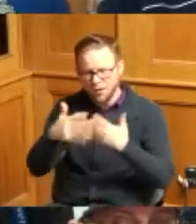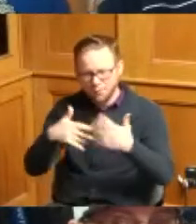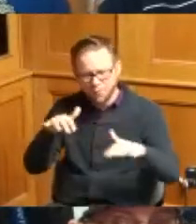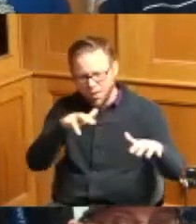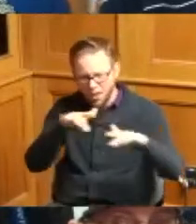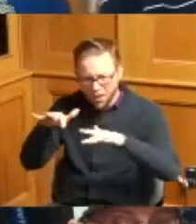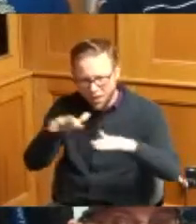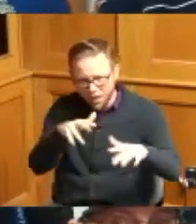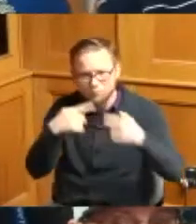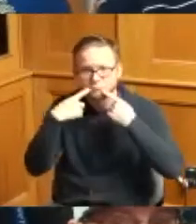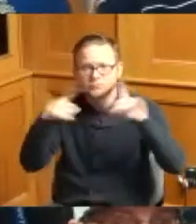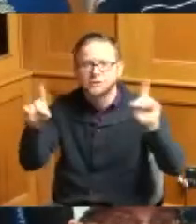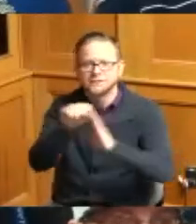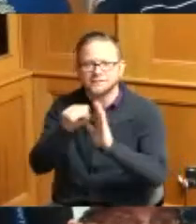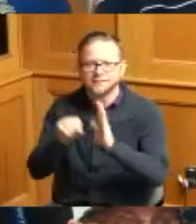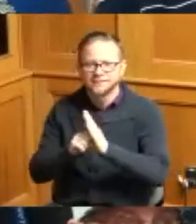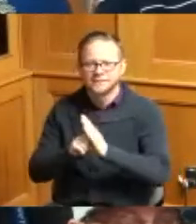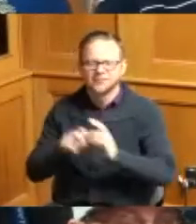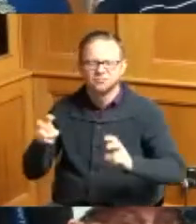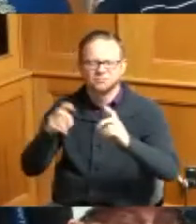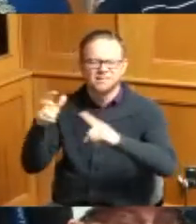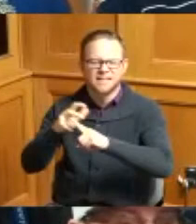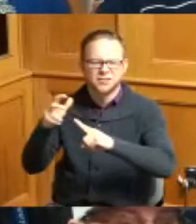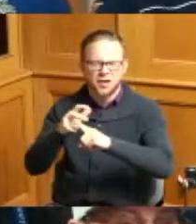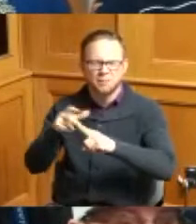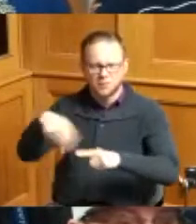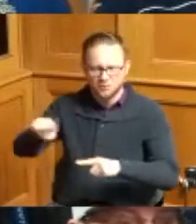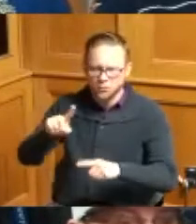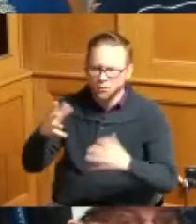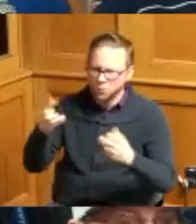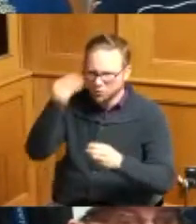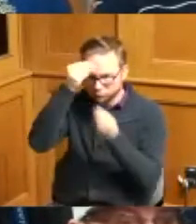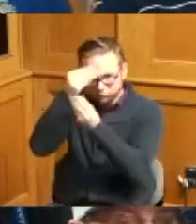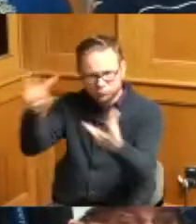just want to let them know how proud of them I am and again thank you all for having us here